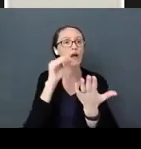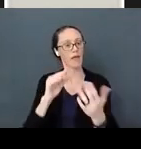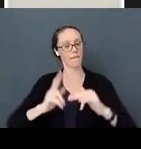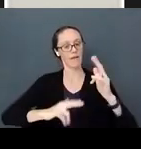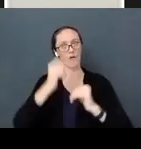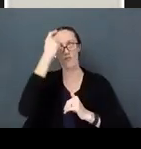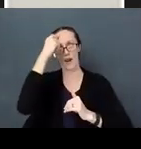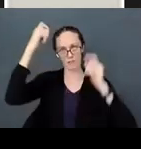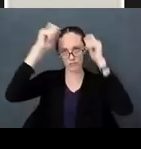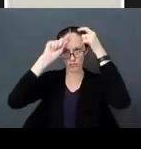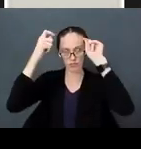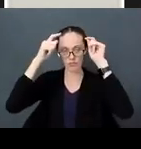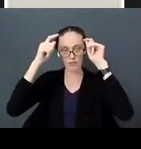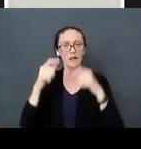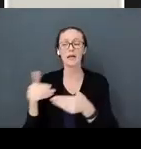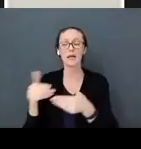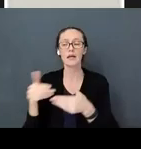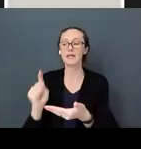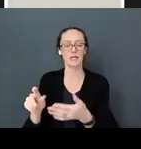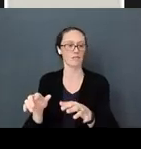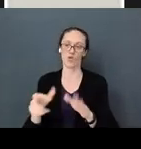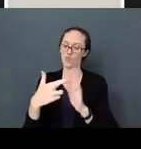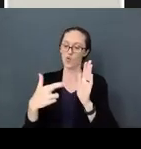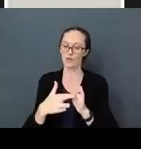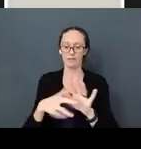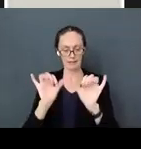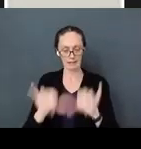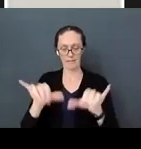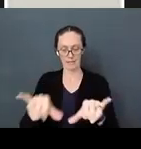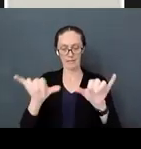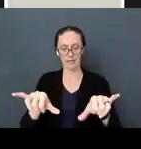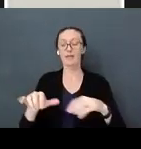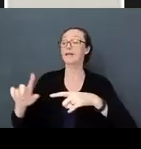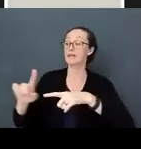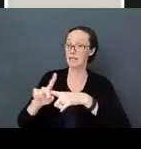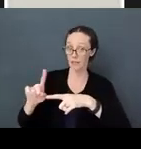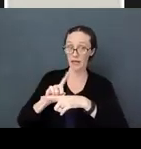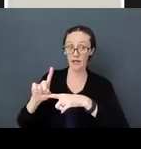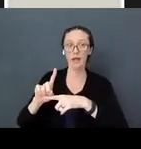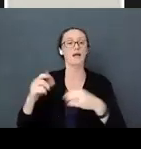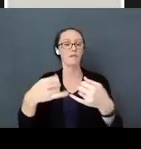Babies need consistent rules and disciplines and boundaries (discipline is teaching).